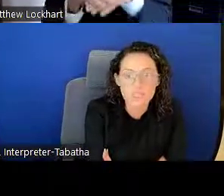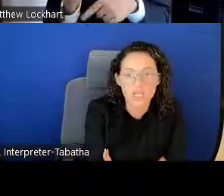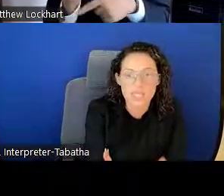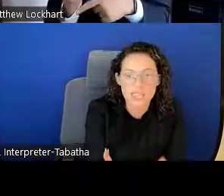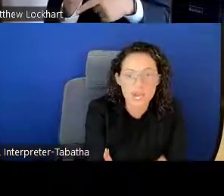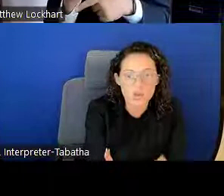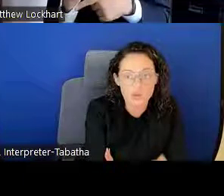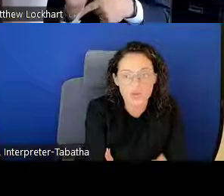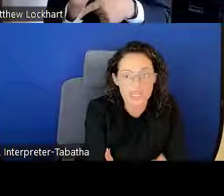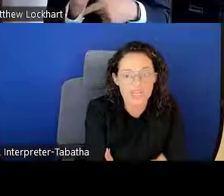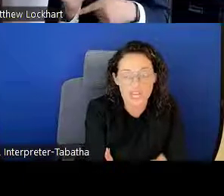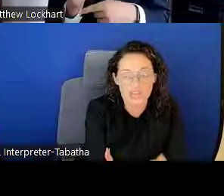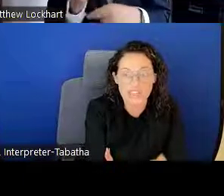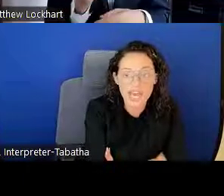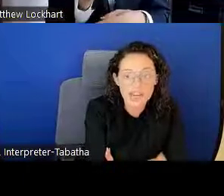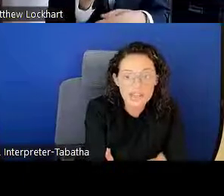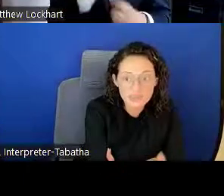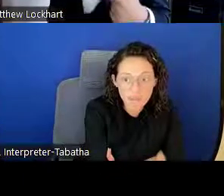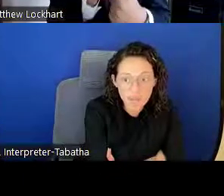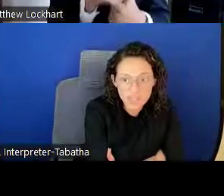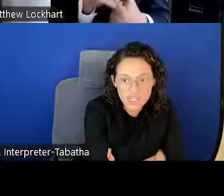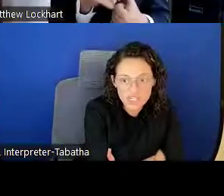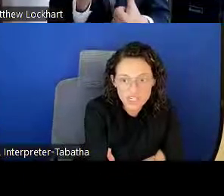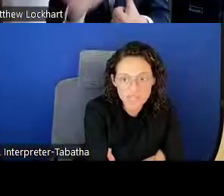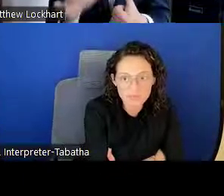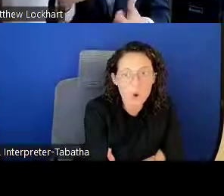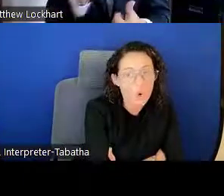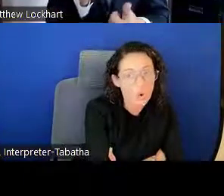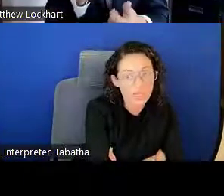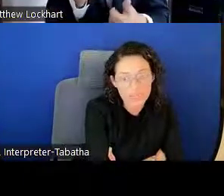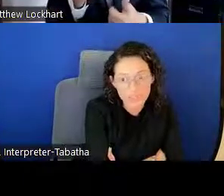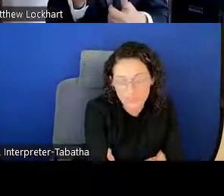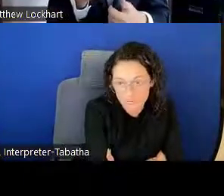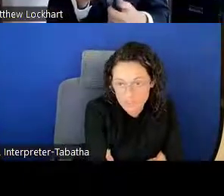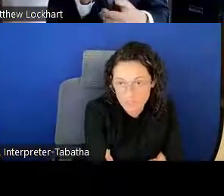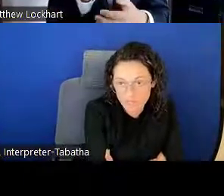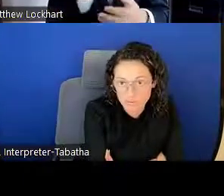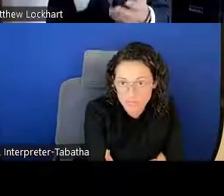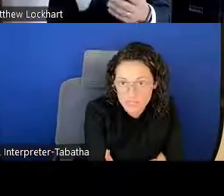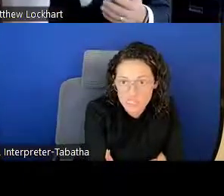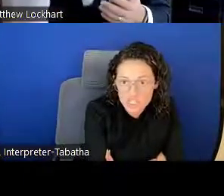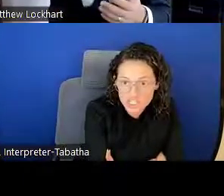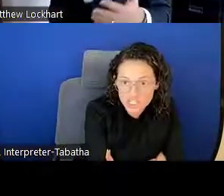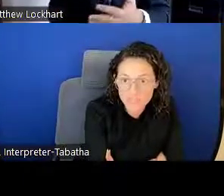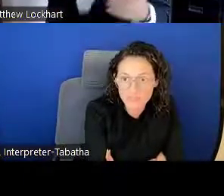as well as how you can check the status of your application or even the letters of recommendation.